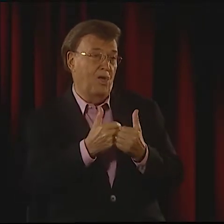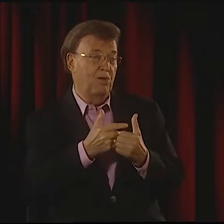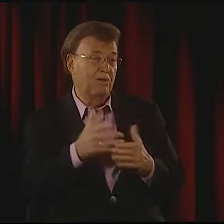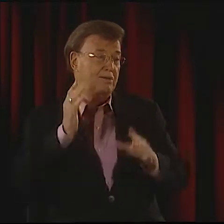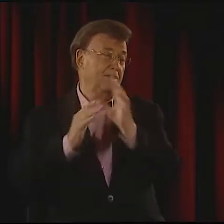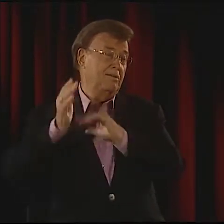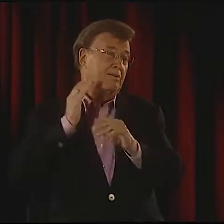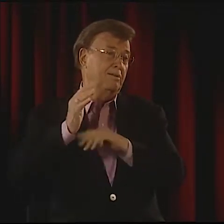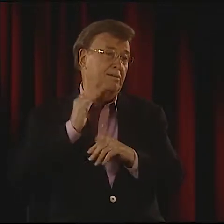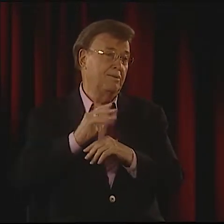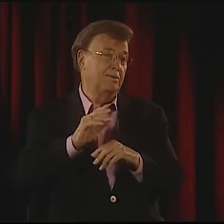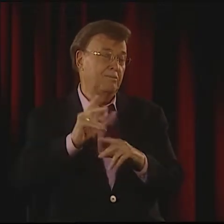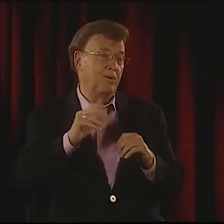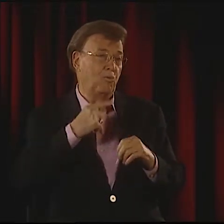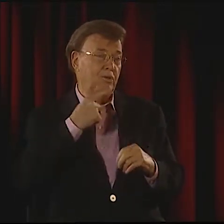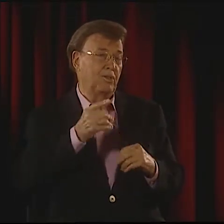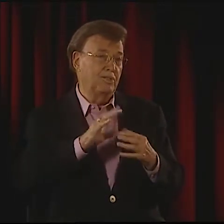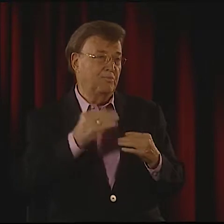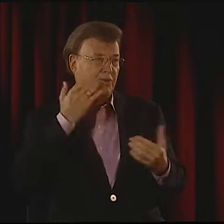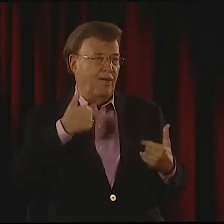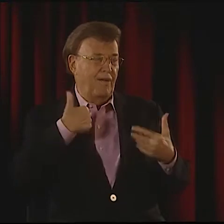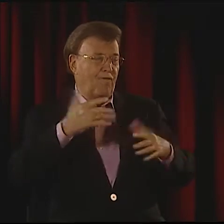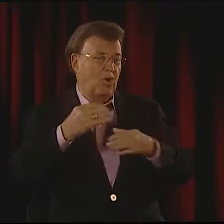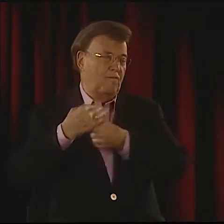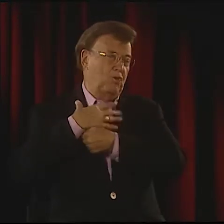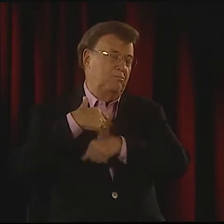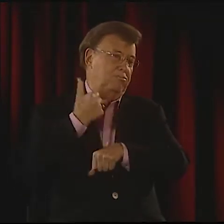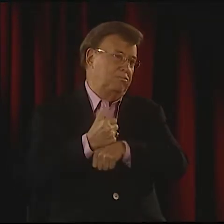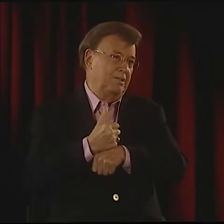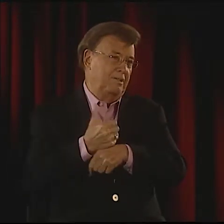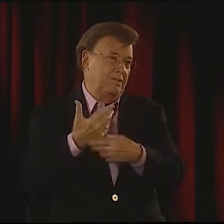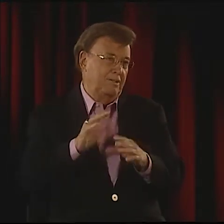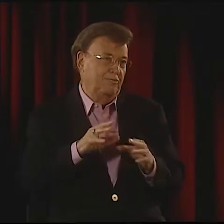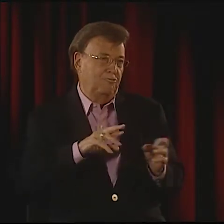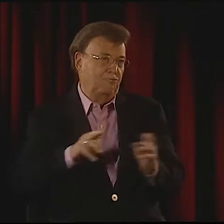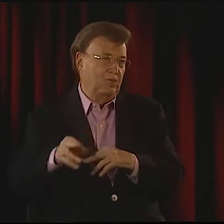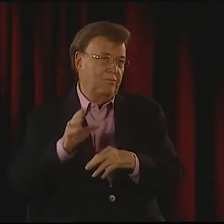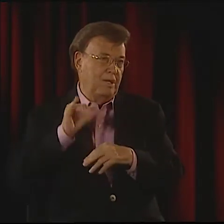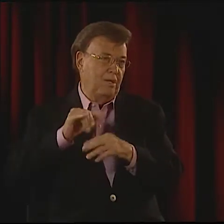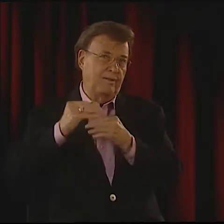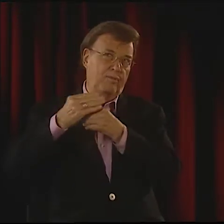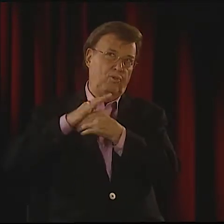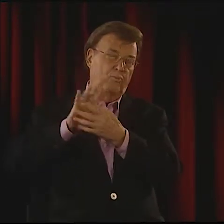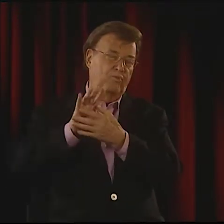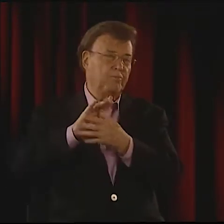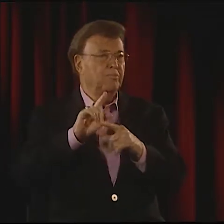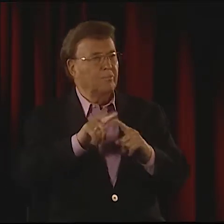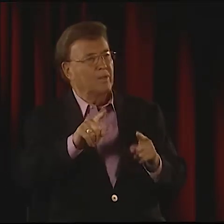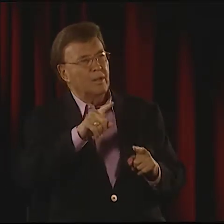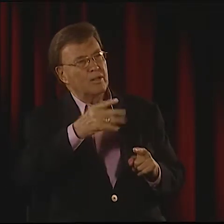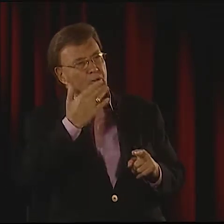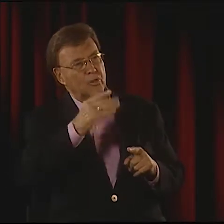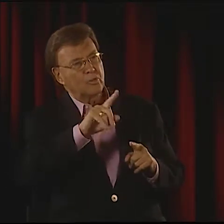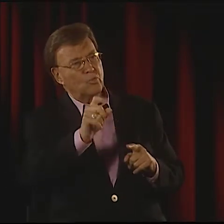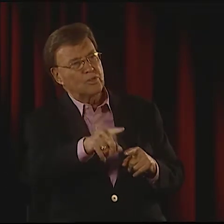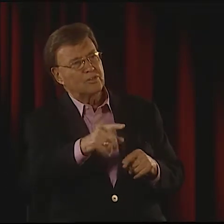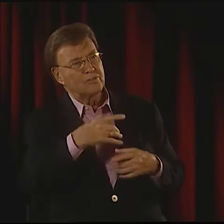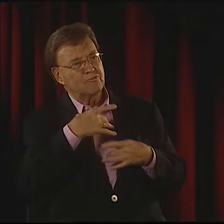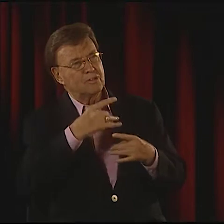YOU DON'T HAVE TO WATCH A MOVIE TO SEE THAT. I'M NOT SURE HOW THEY WOULD DO THAT. A LONG TIME AGO, I WOULD SAY, IN STORYTELLING